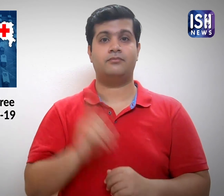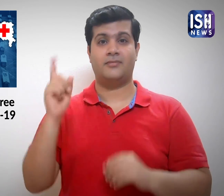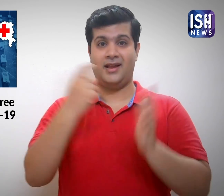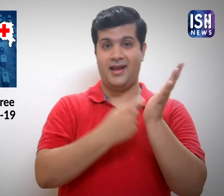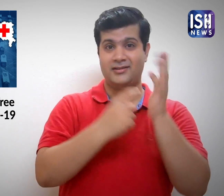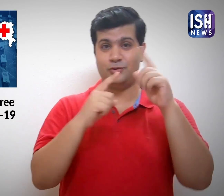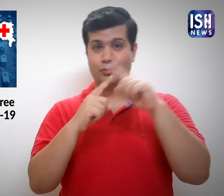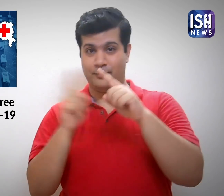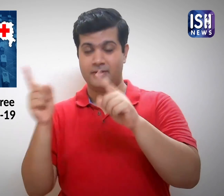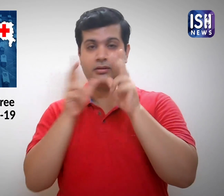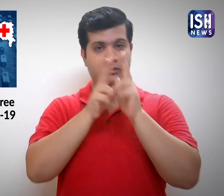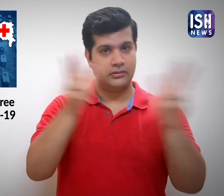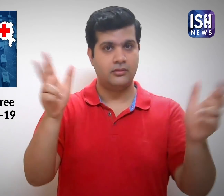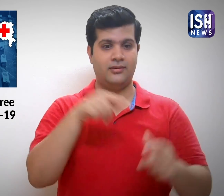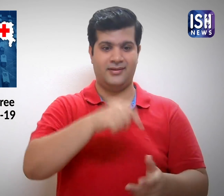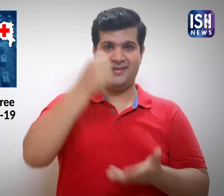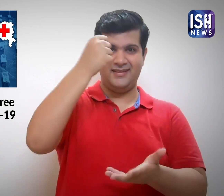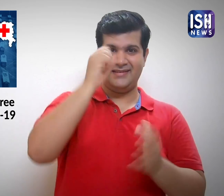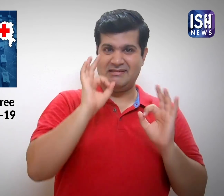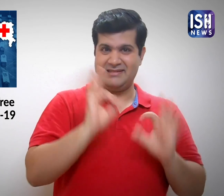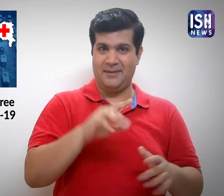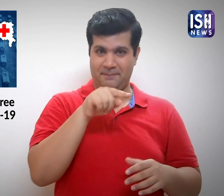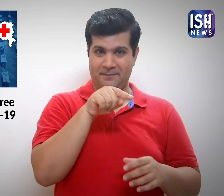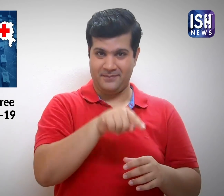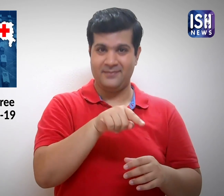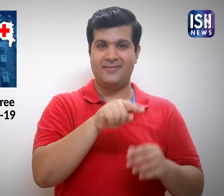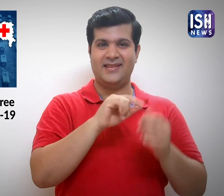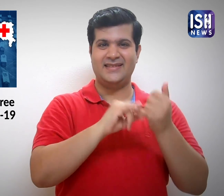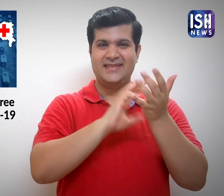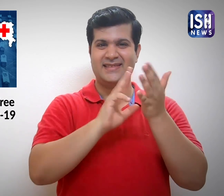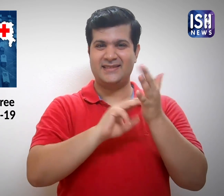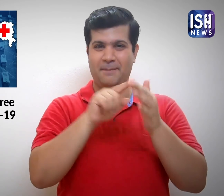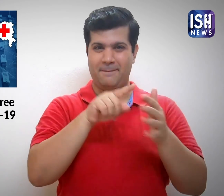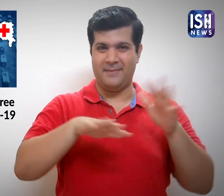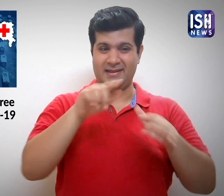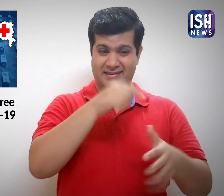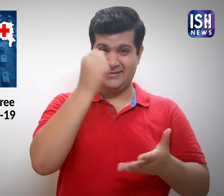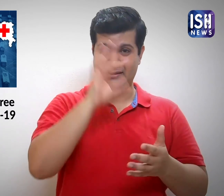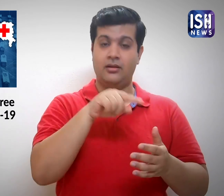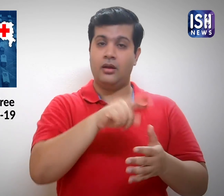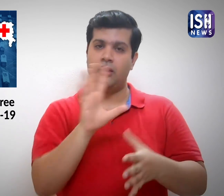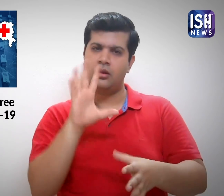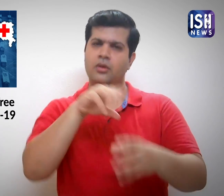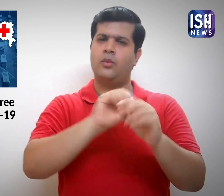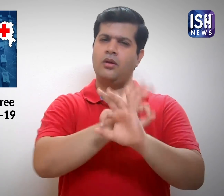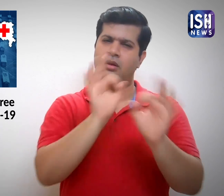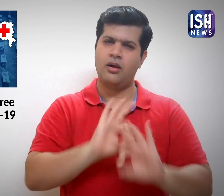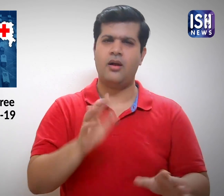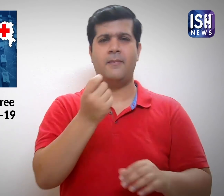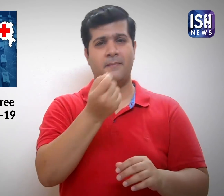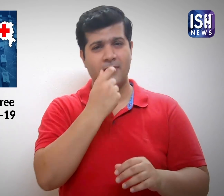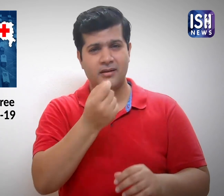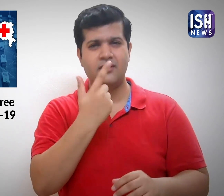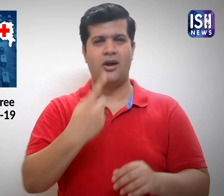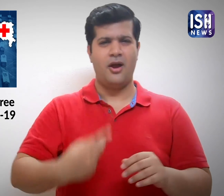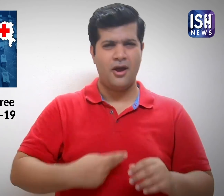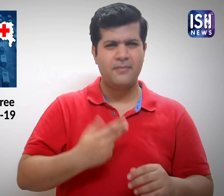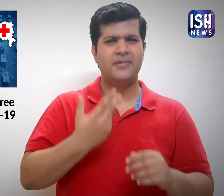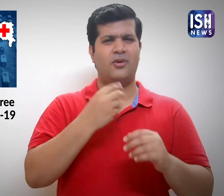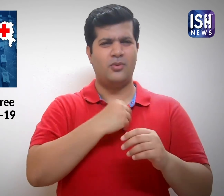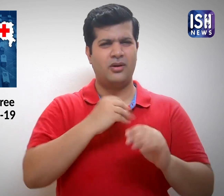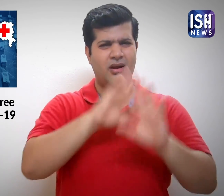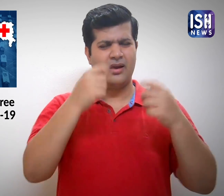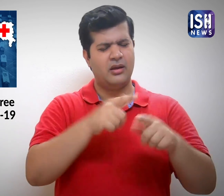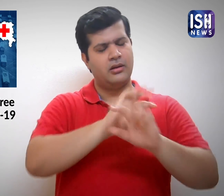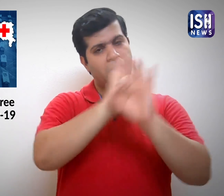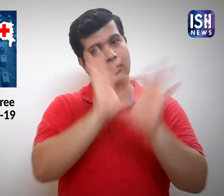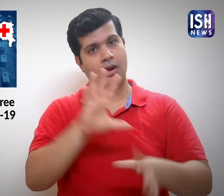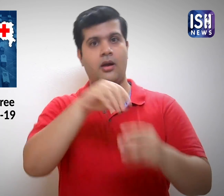Under this scheme all medicines, surgeries and medical expenses will be included.